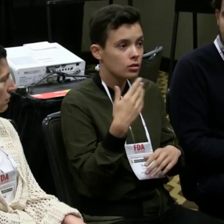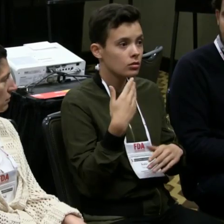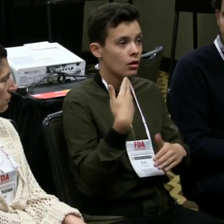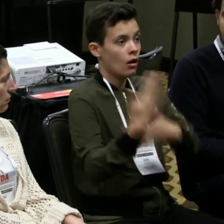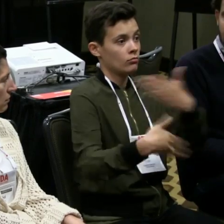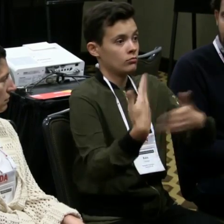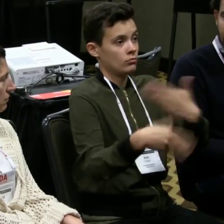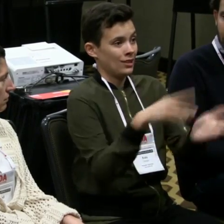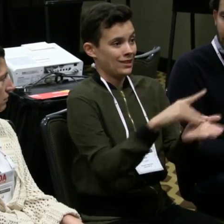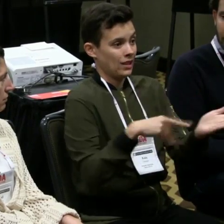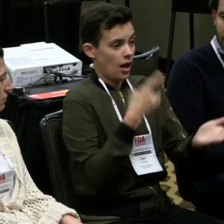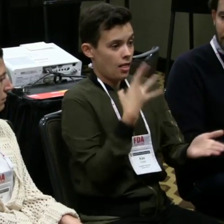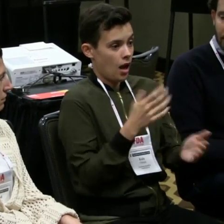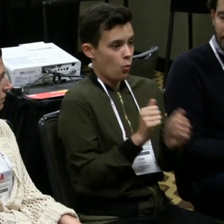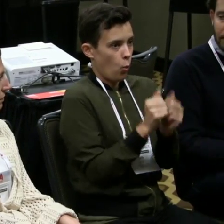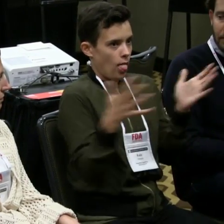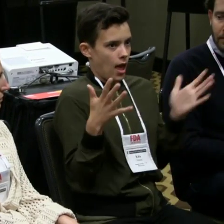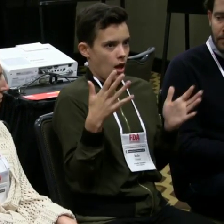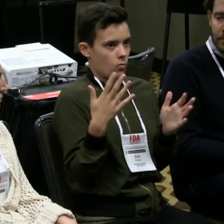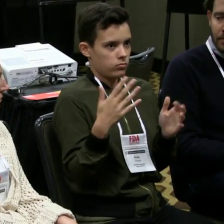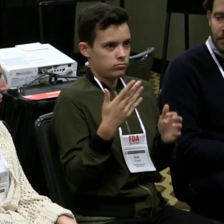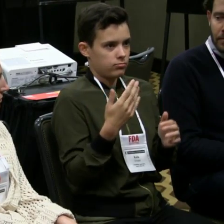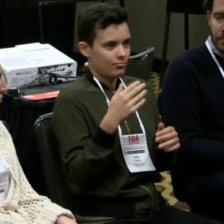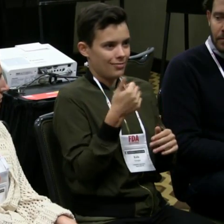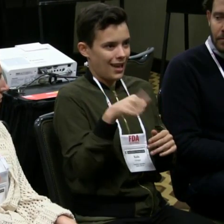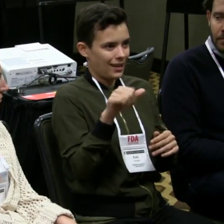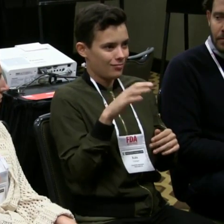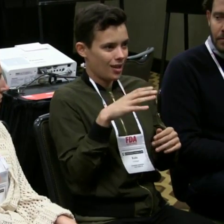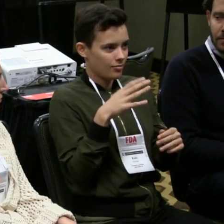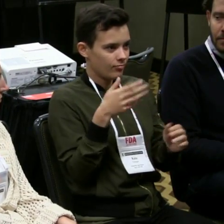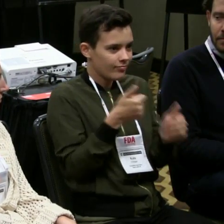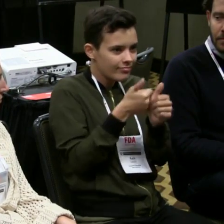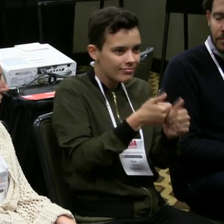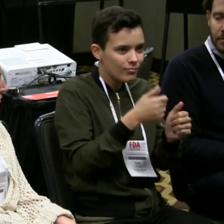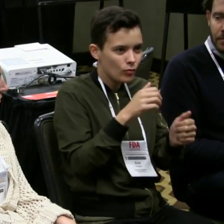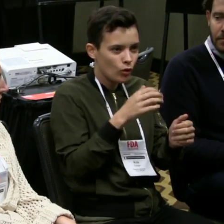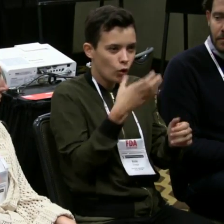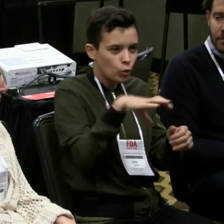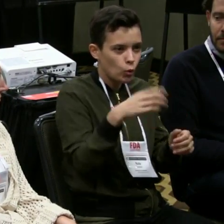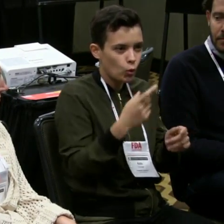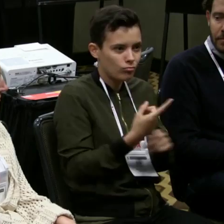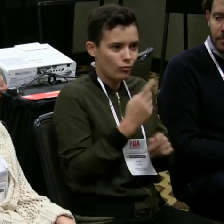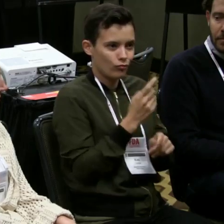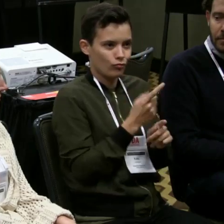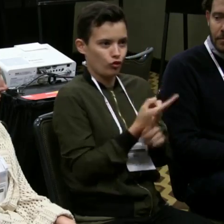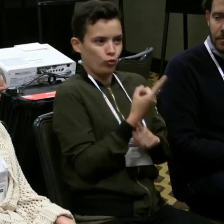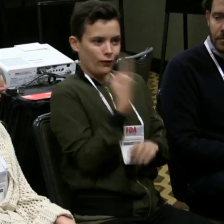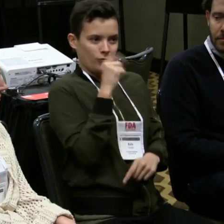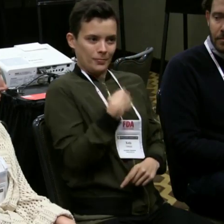when the light designer was hearing, and they designed the lighting without even taking into consideration the cues